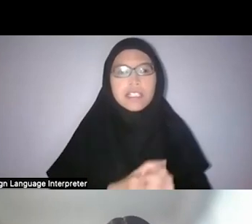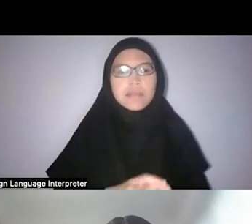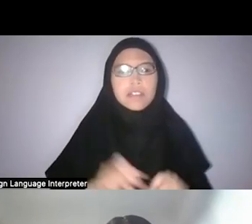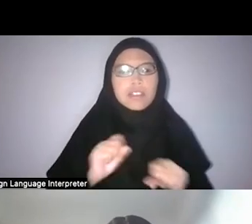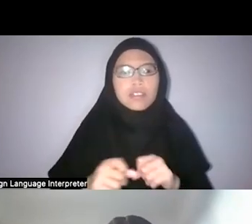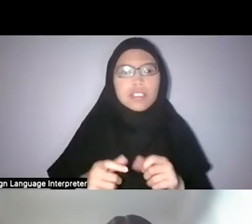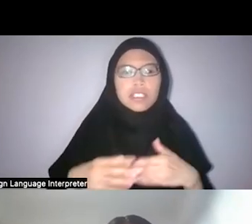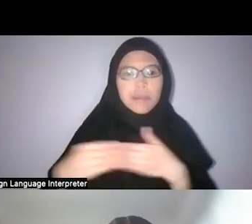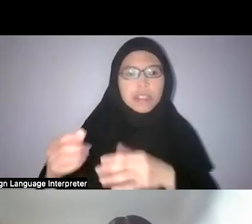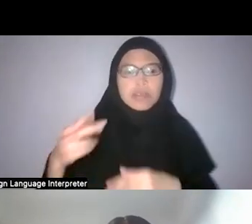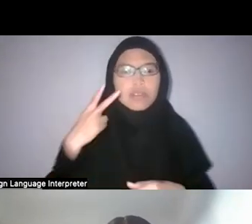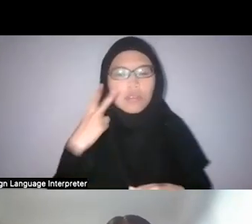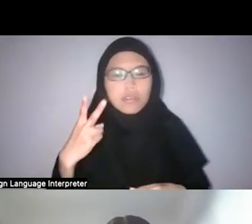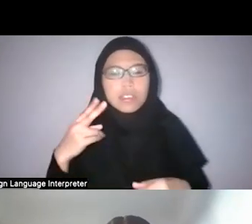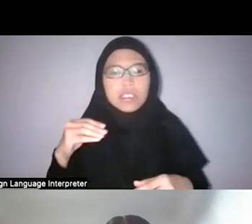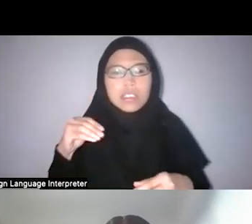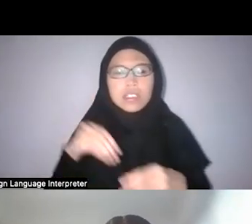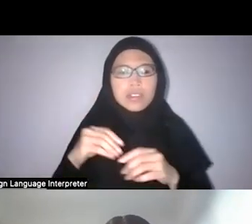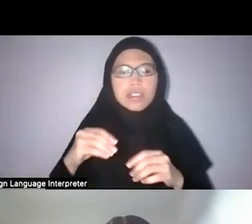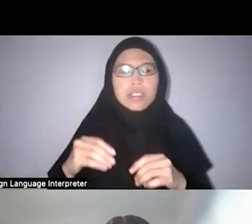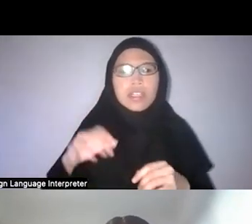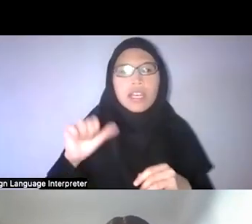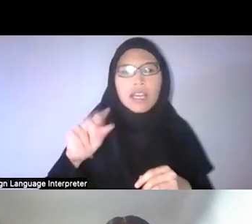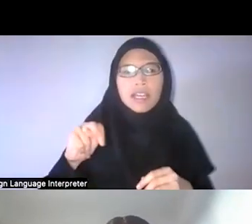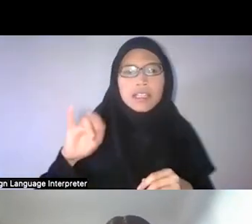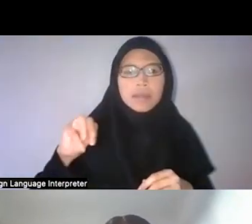And then, animism is kind of like a reverence for the natural world.